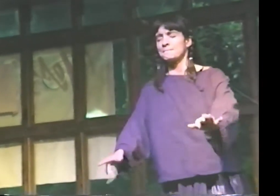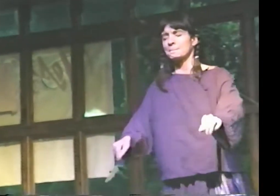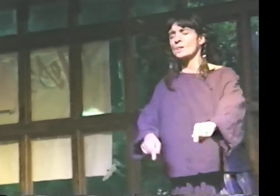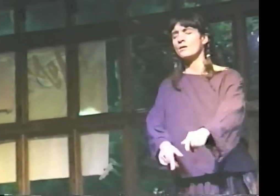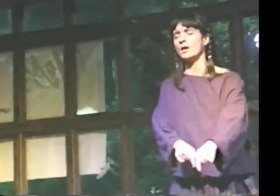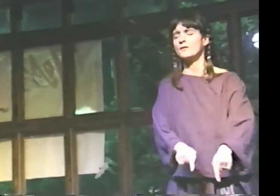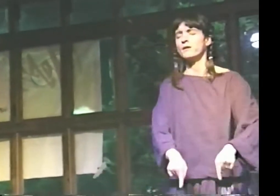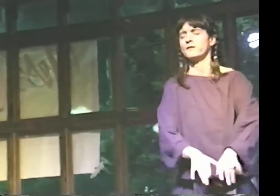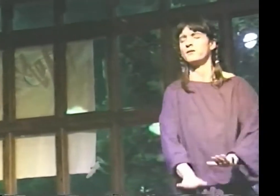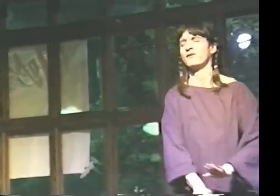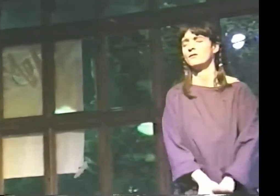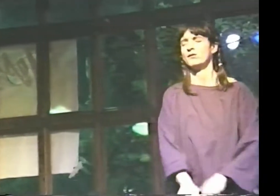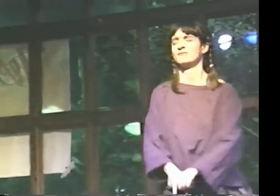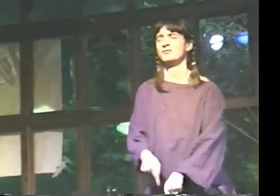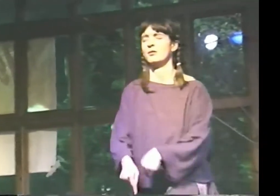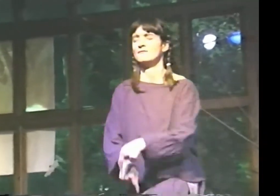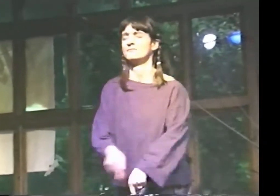I MAKE MY WAY BLINDLY...